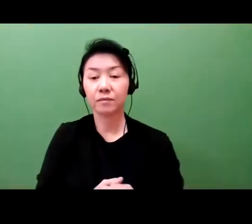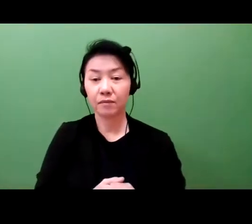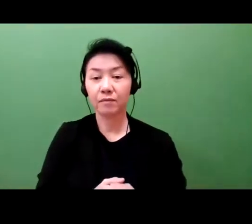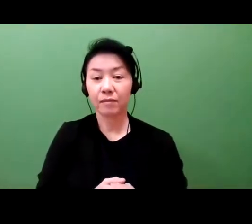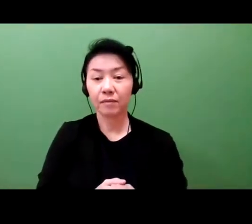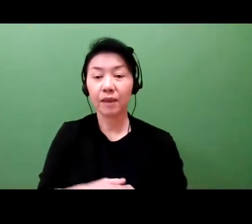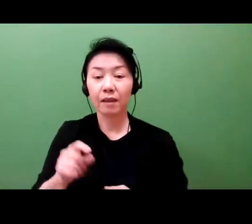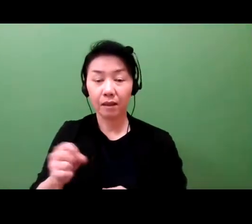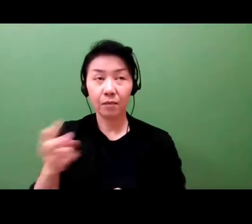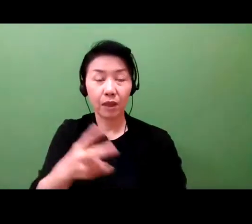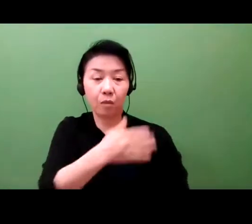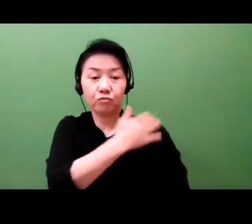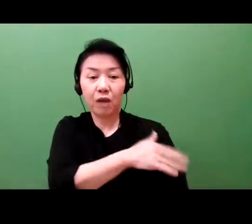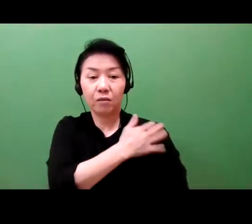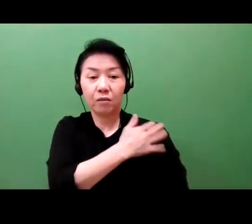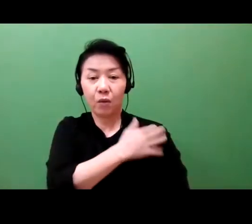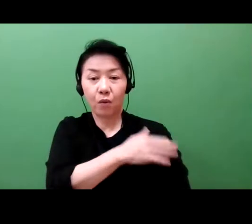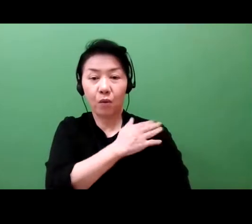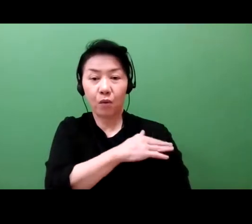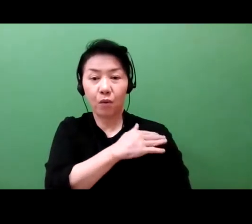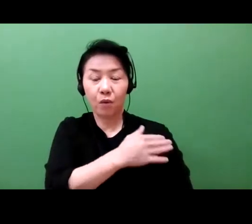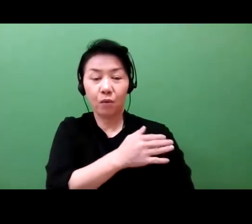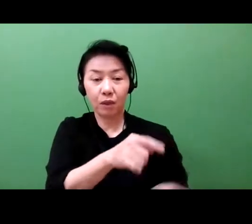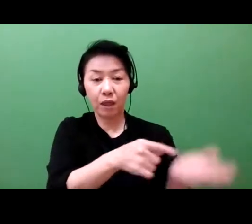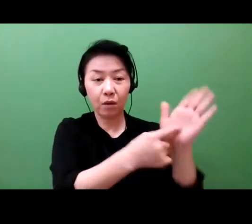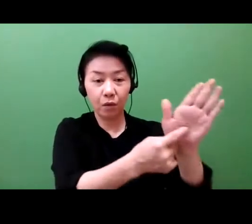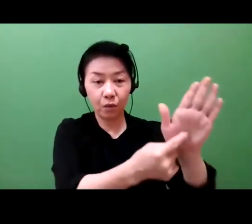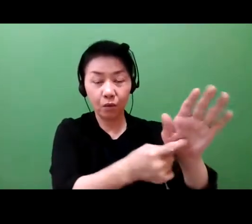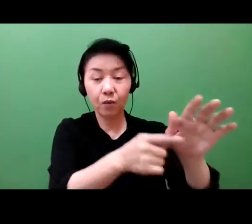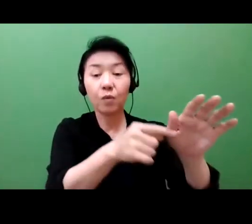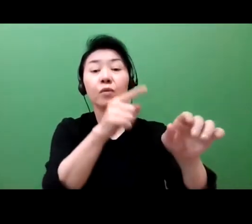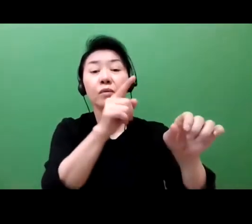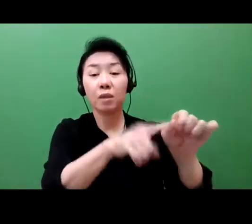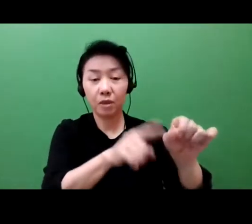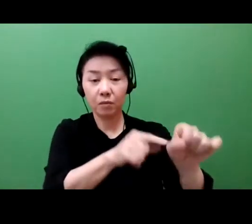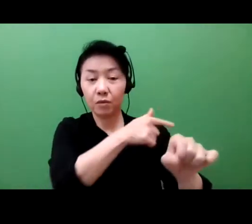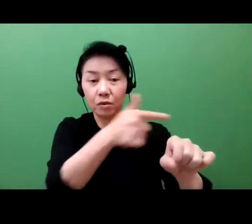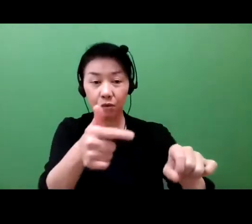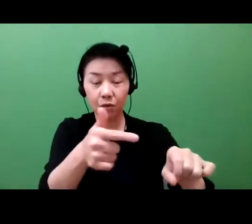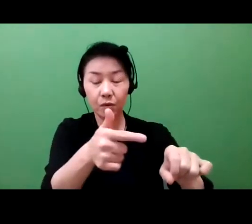in the marketplace. Now, also, when you're building your portfolio,